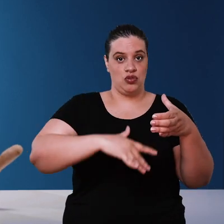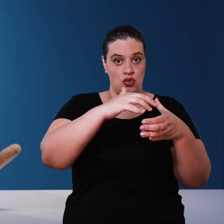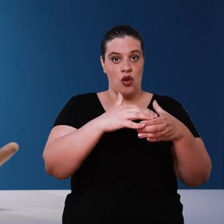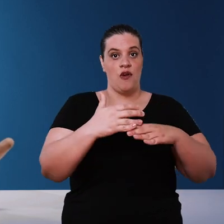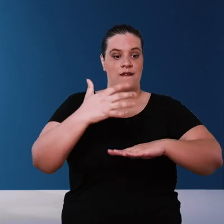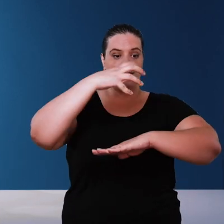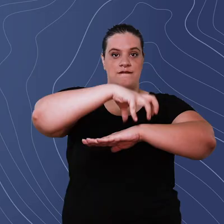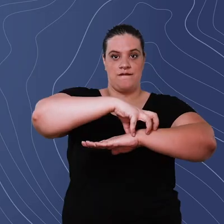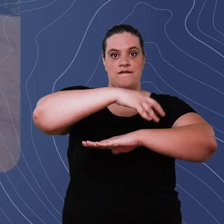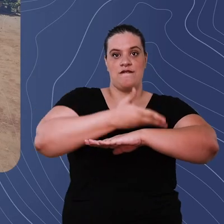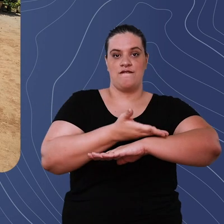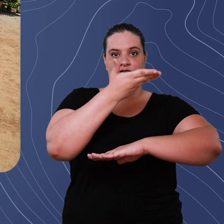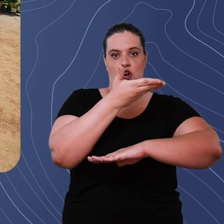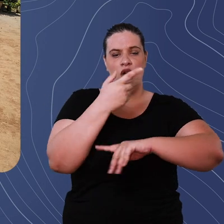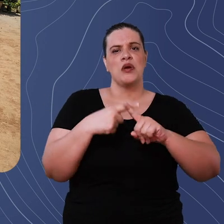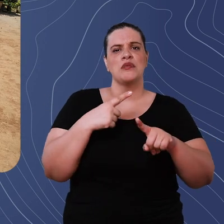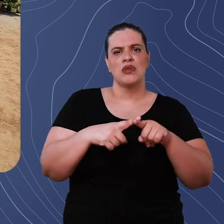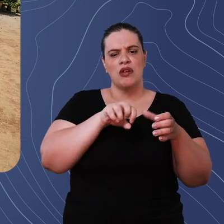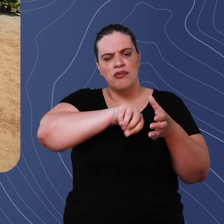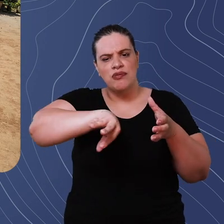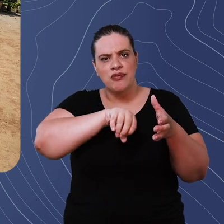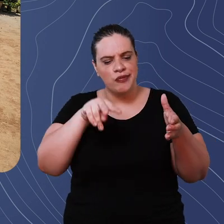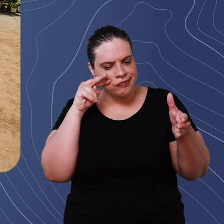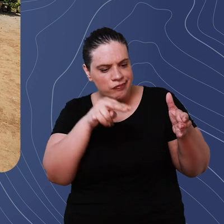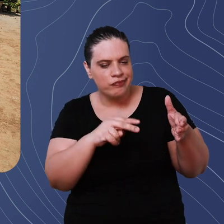the ground because if you have any type of leak is very easy